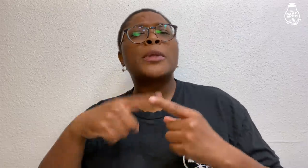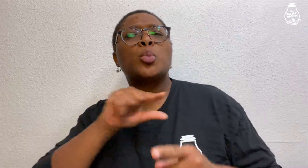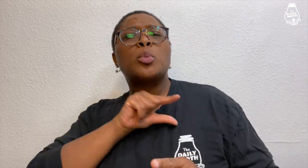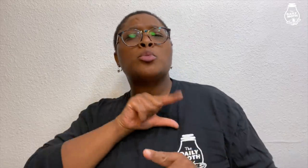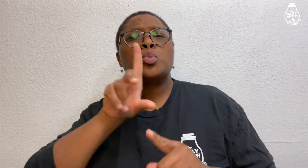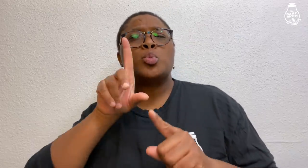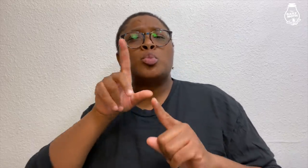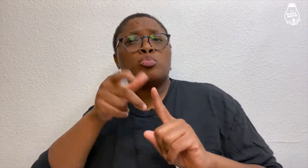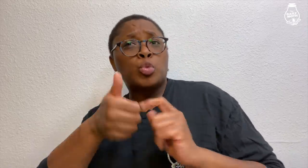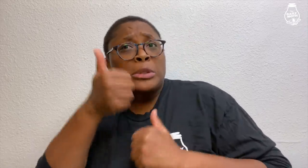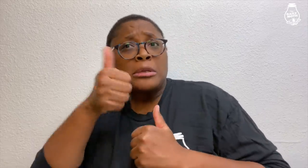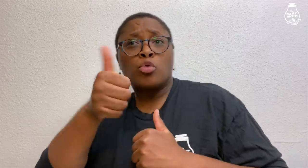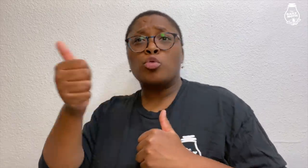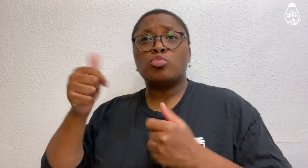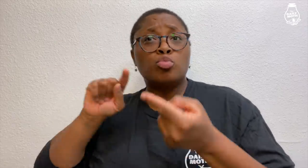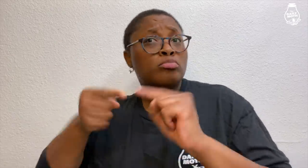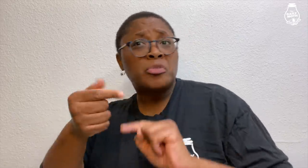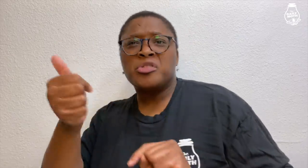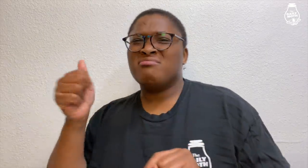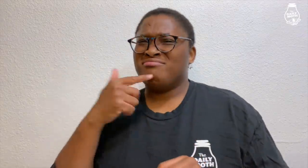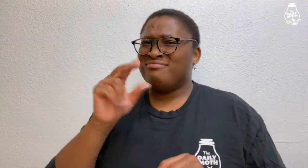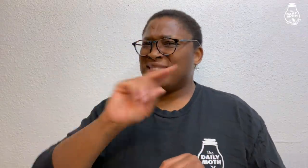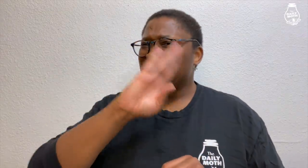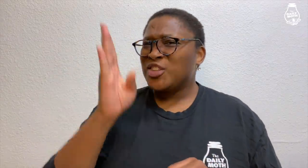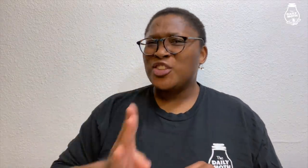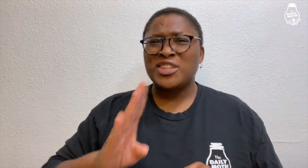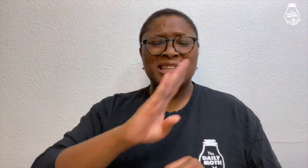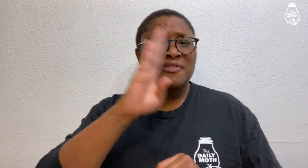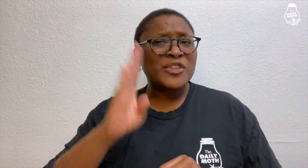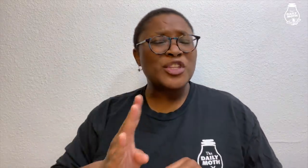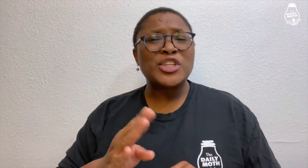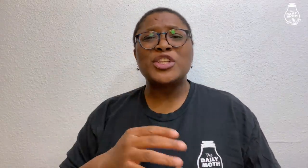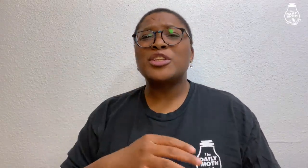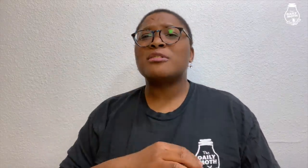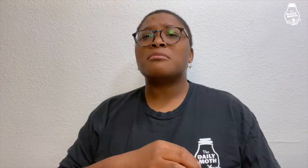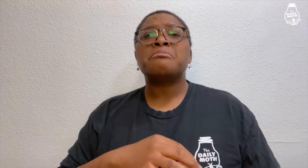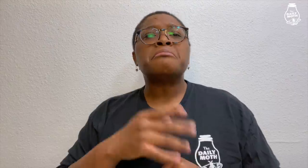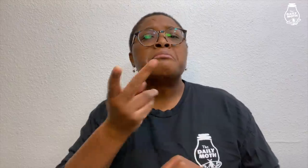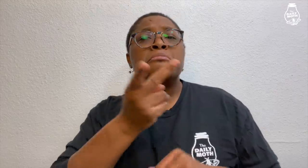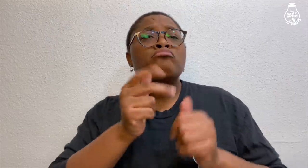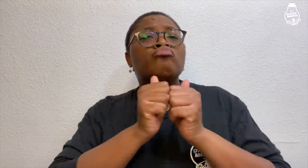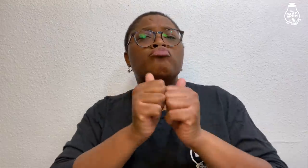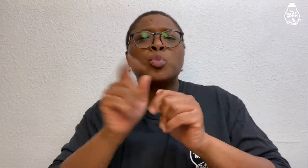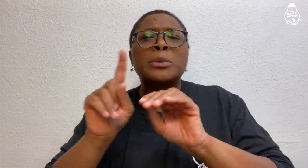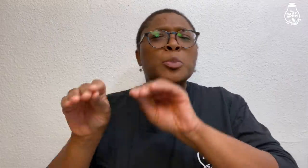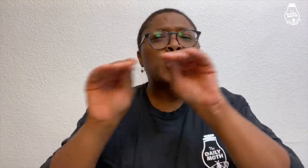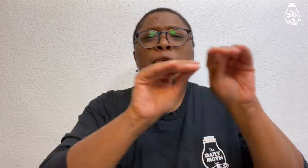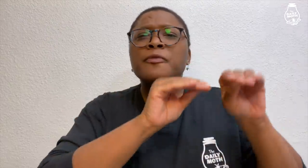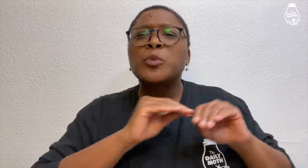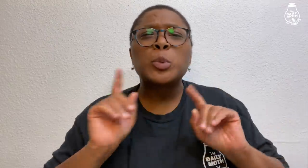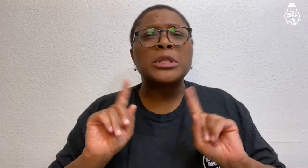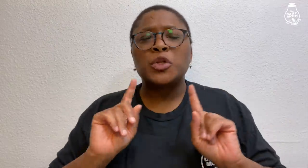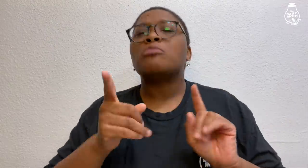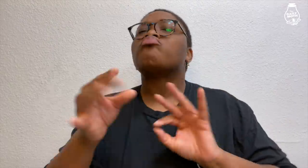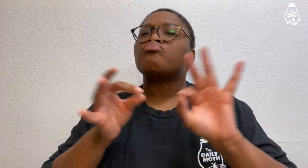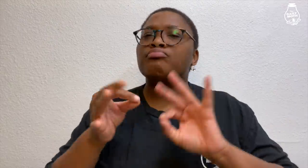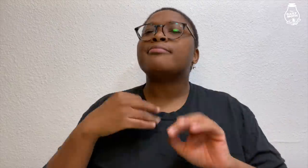The DA asked if Grant had ever threatened or hurt others, and she said he never had. She was asked about where they had lived when they were